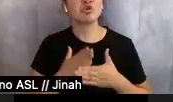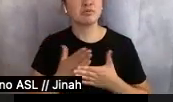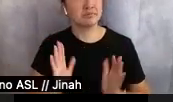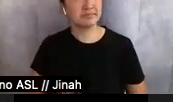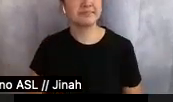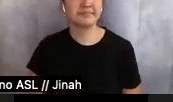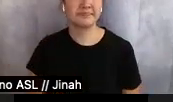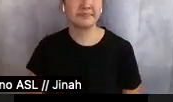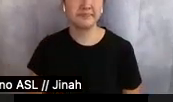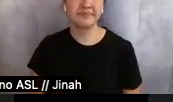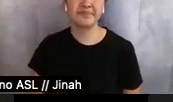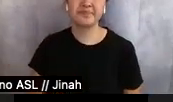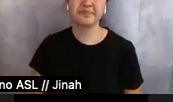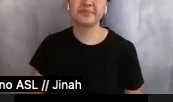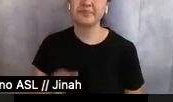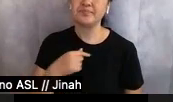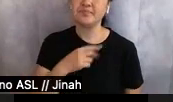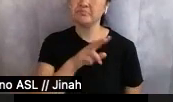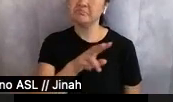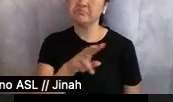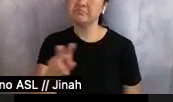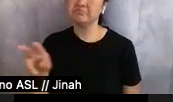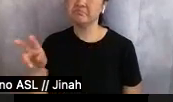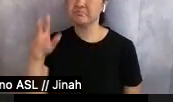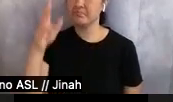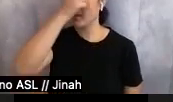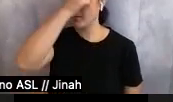Katrina looked at the park, at the people enjoying a summer evening.